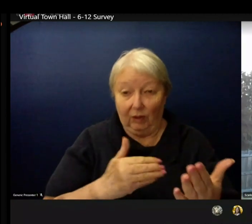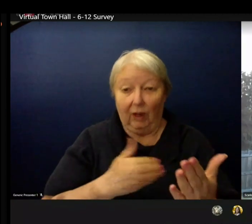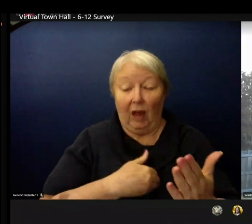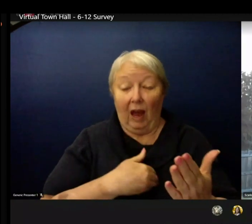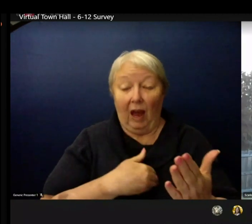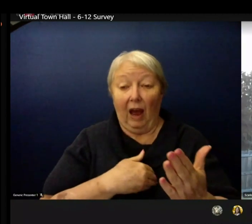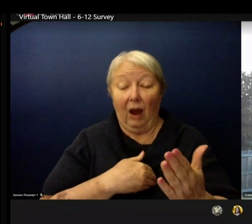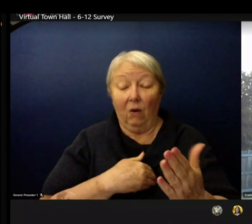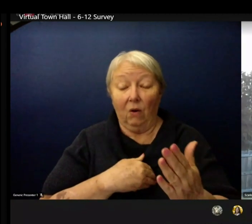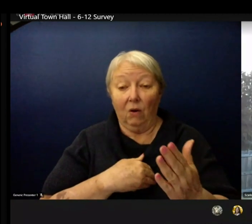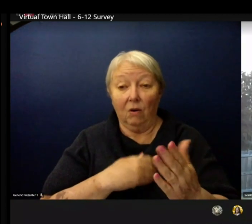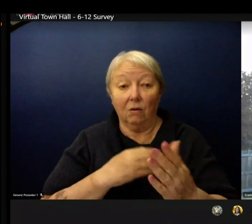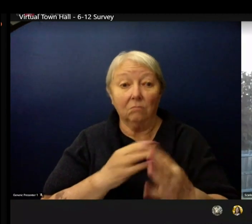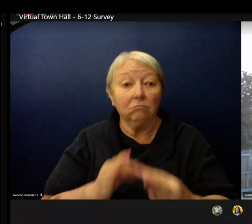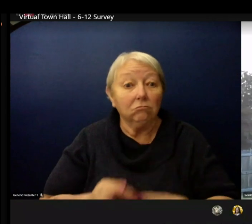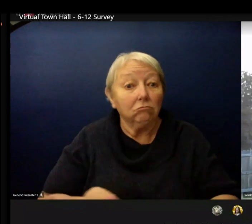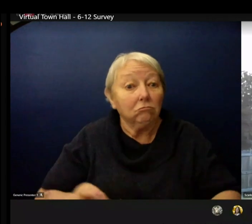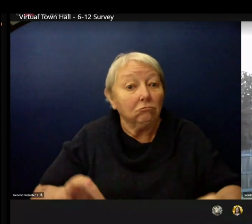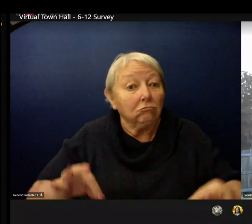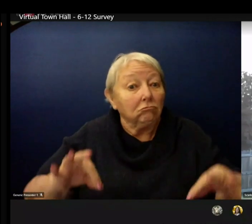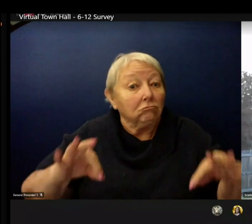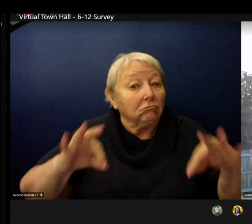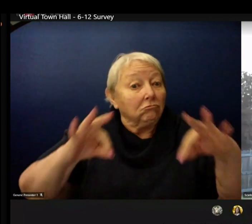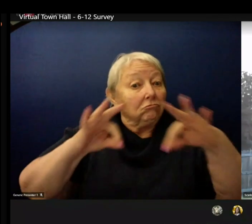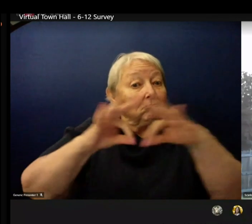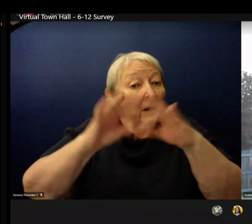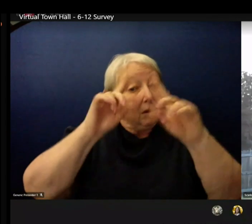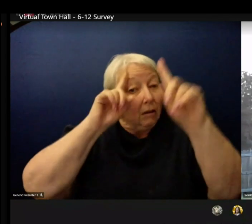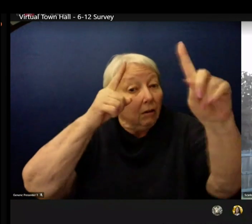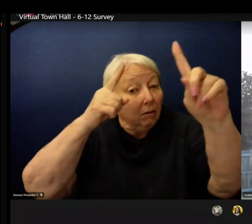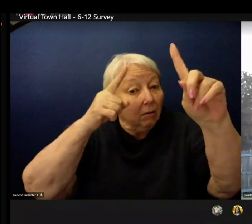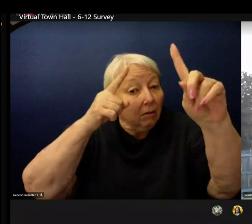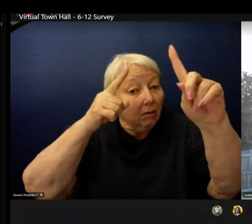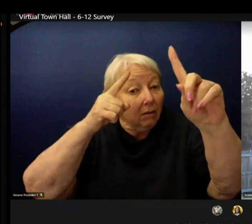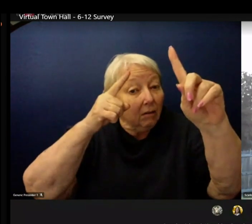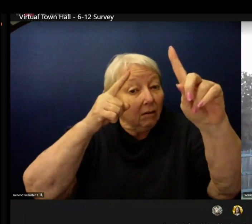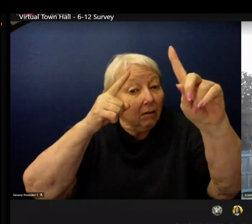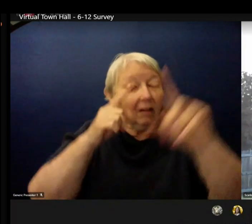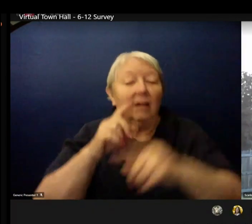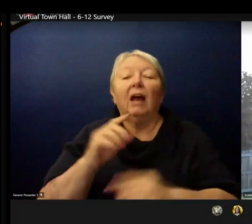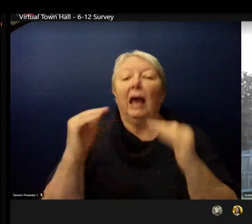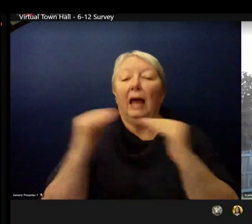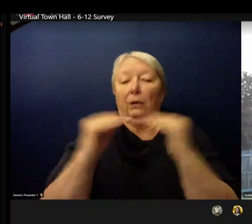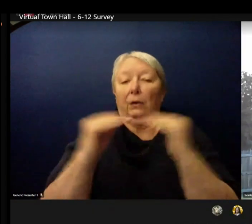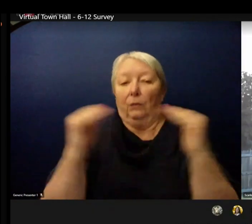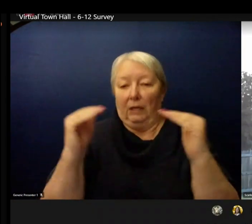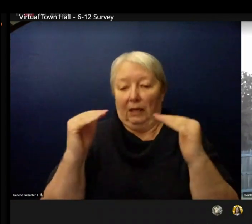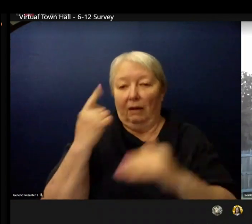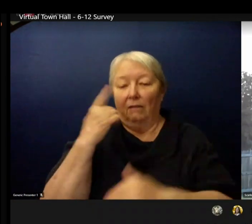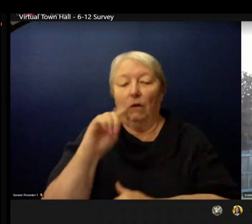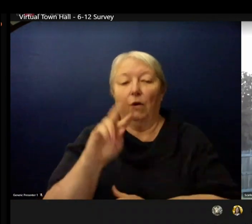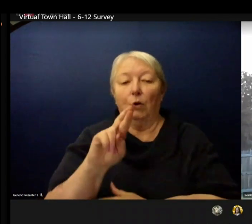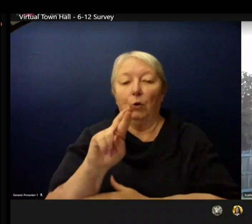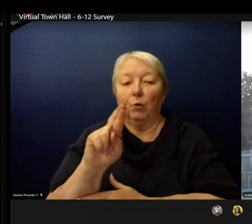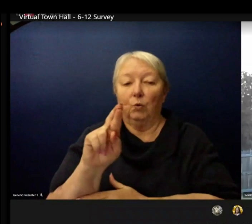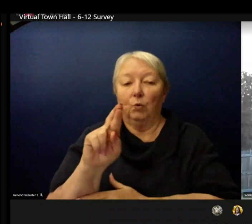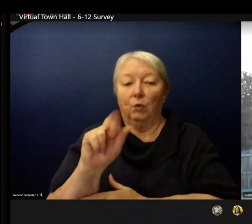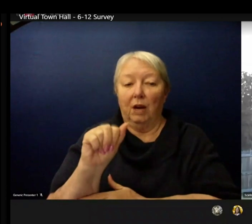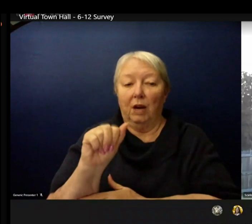We work to ensure equitable access to high-quality learning for three profiles of students and families.